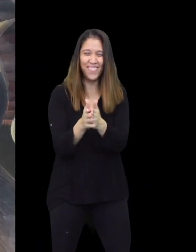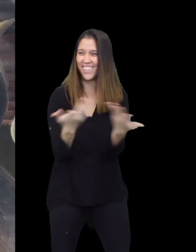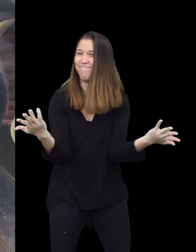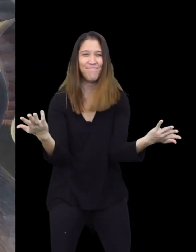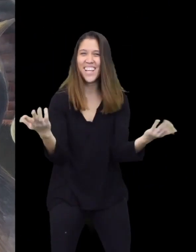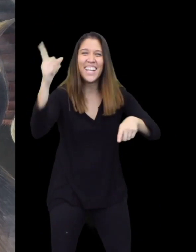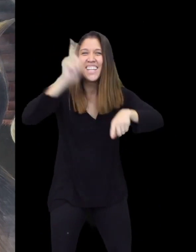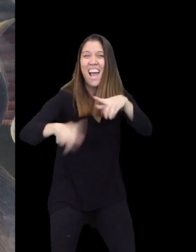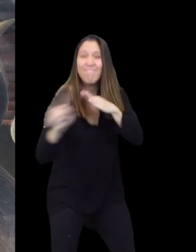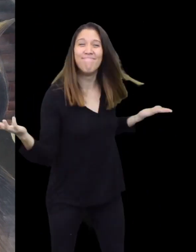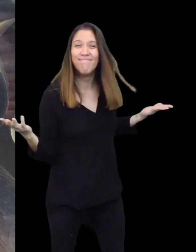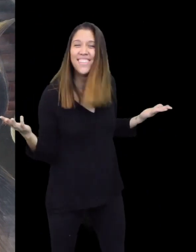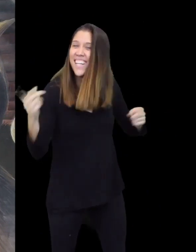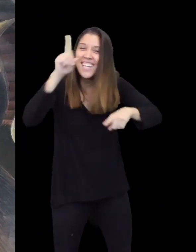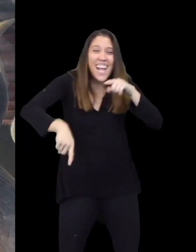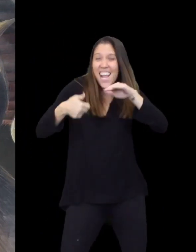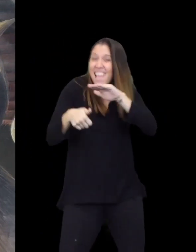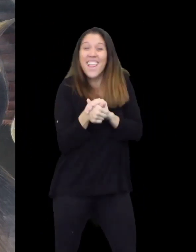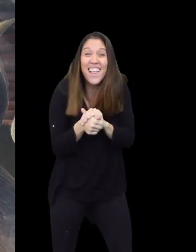The Wolf said, you can't run. You can't hide.